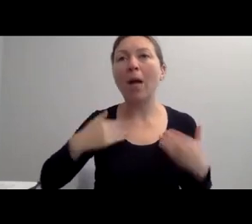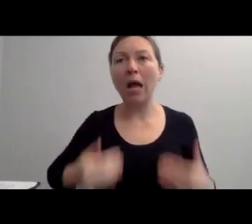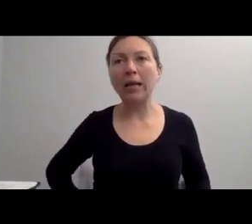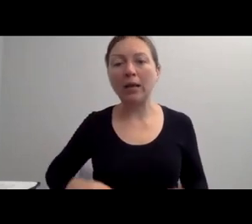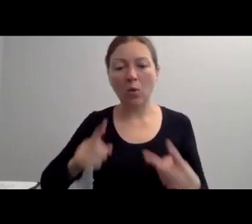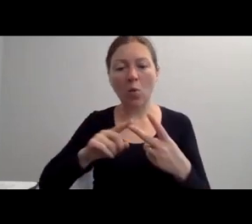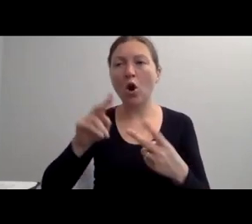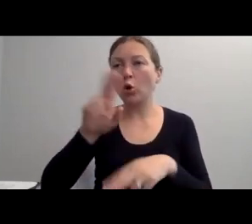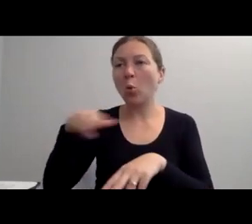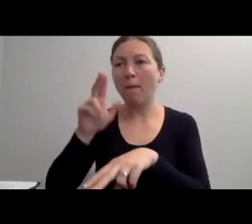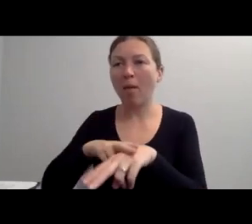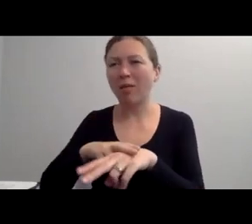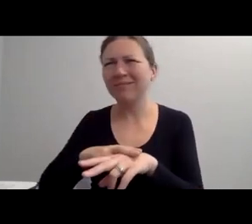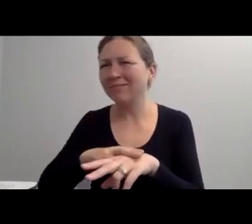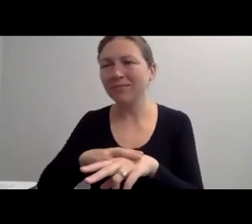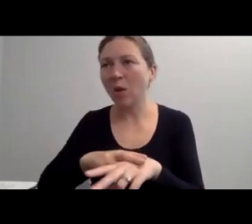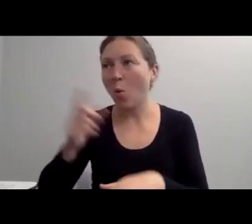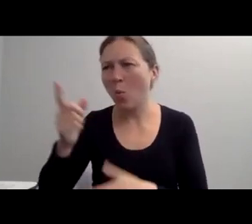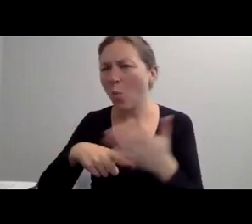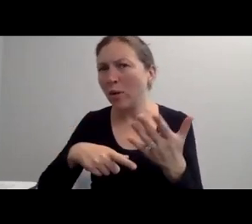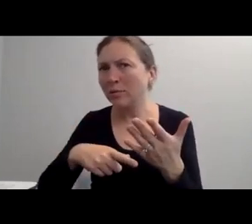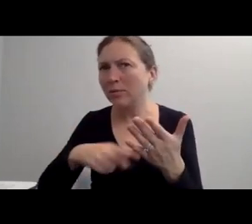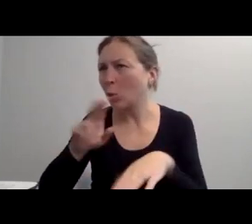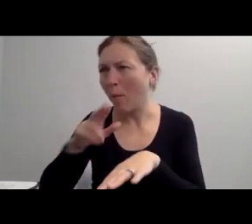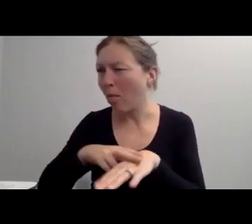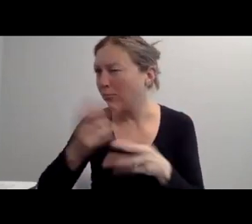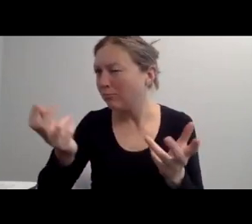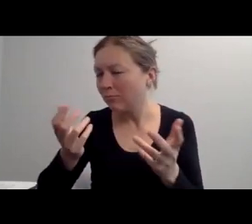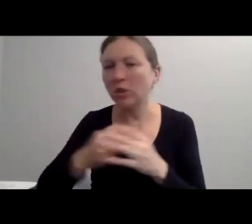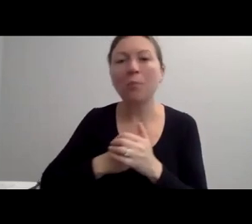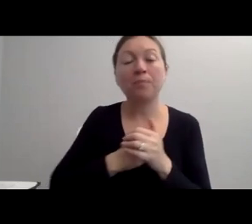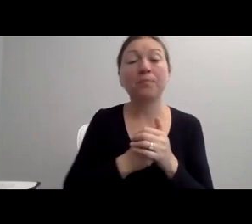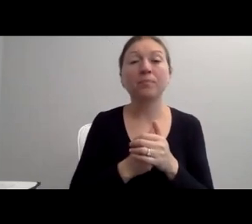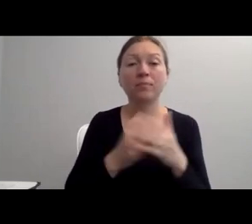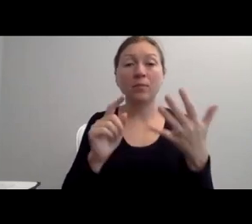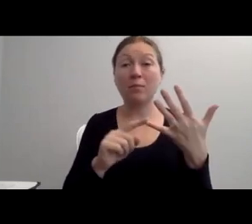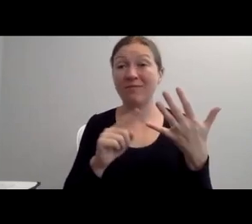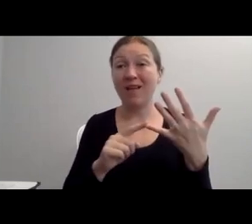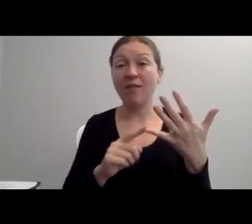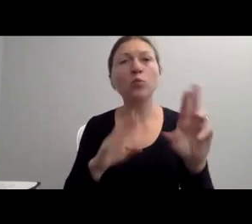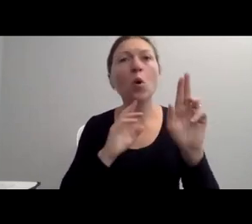THEY HAVE AN APA STYLE GUIDE THAT IS AVAILABLE ONLINE. AND IT'S AVAILABLE IN ENGLISH AND SPANISH.